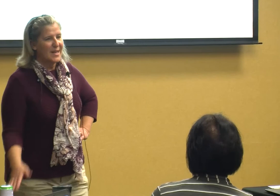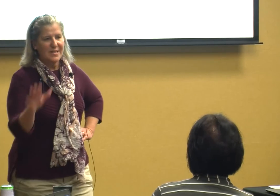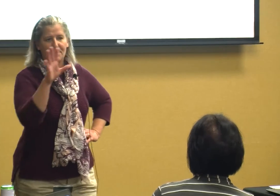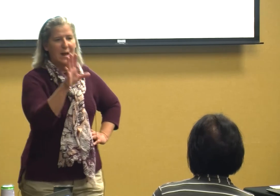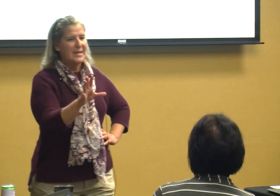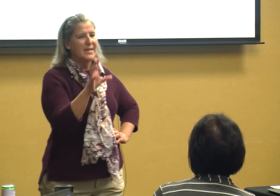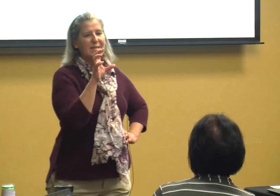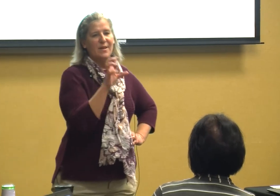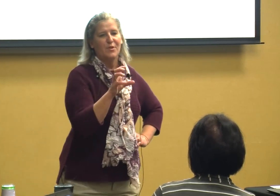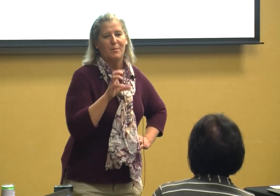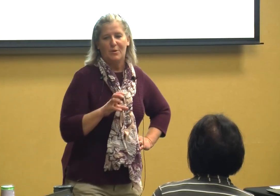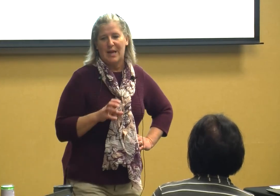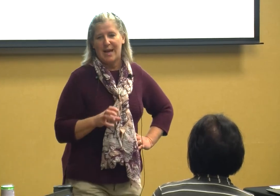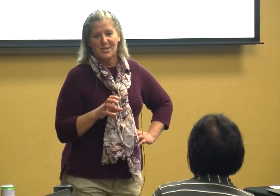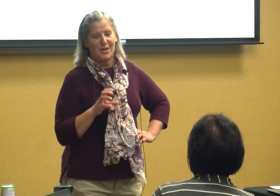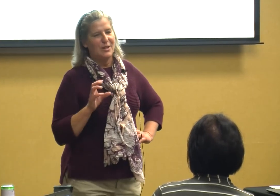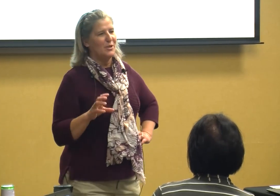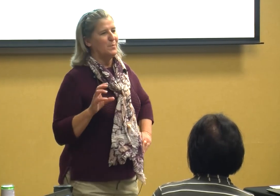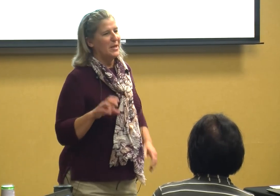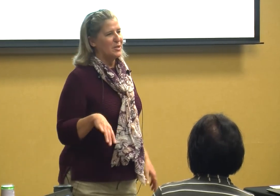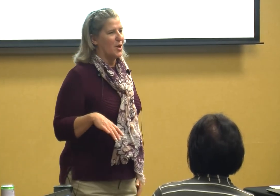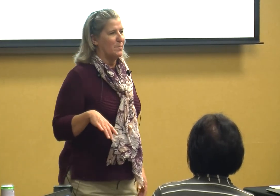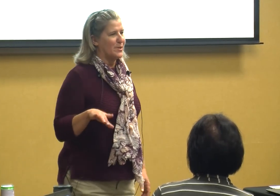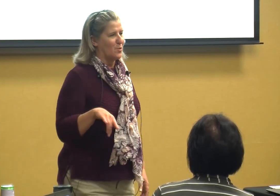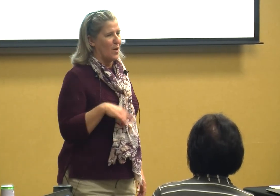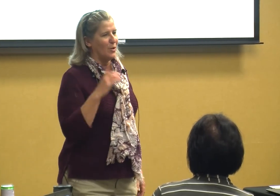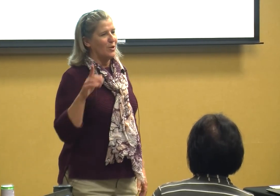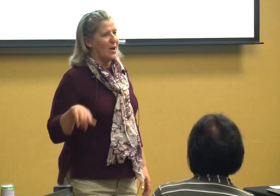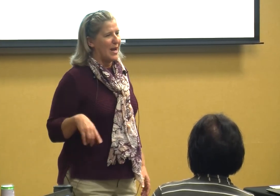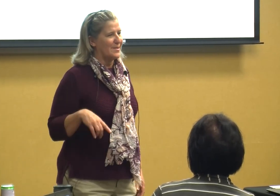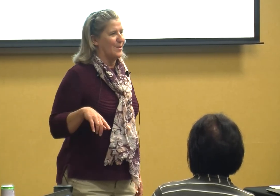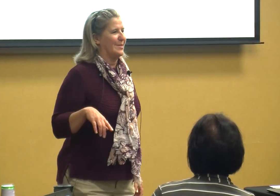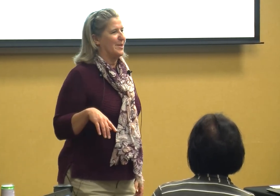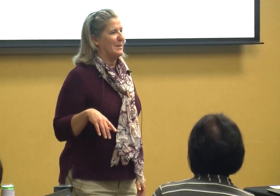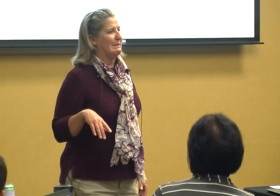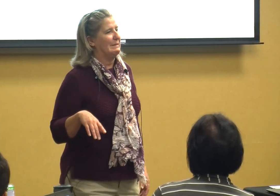that's basics of communication and your speech therapist to rolling your eyes going oh my god